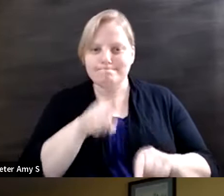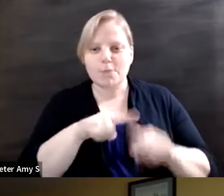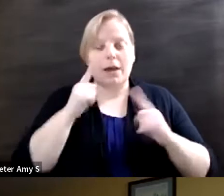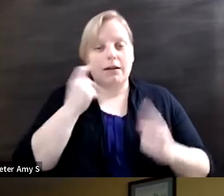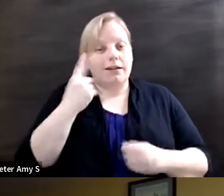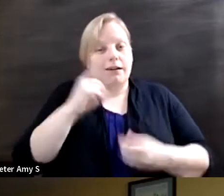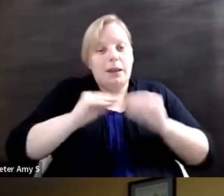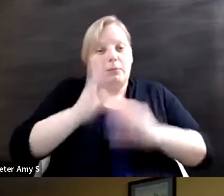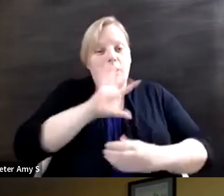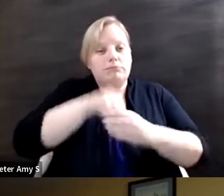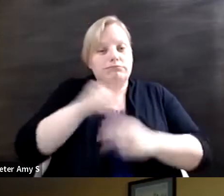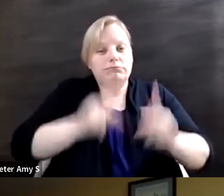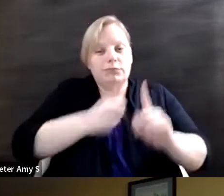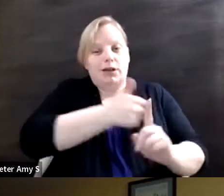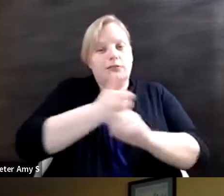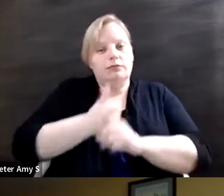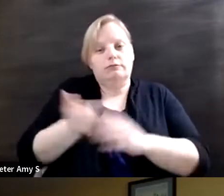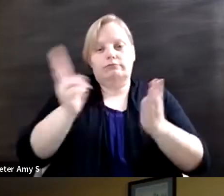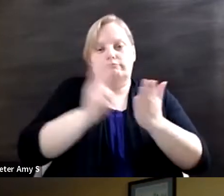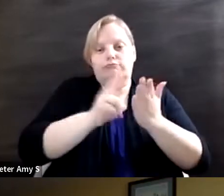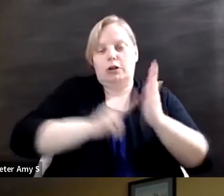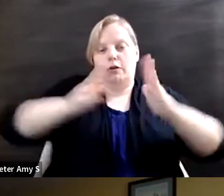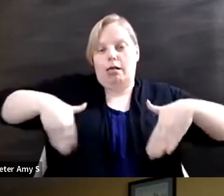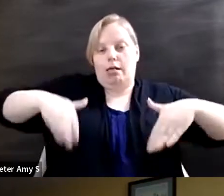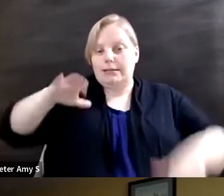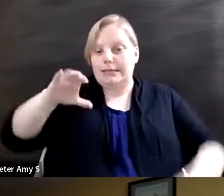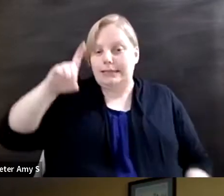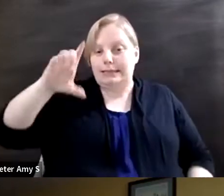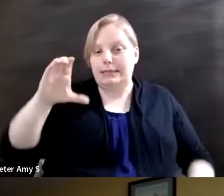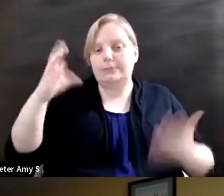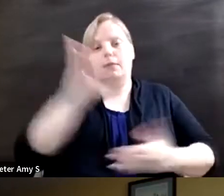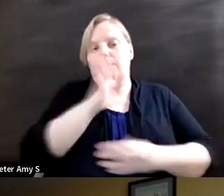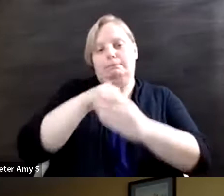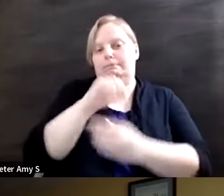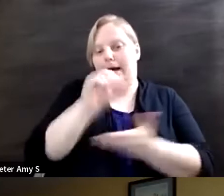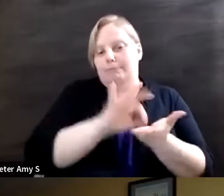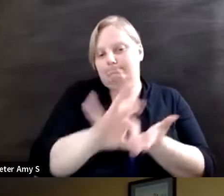include people who have not been registered with the CDC or are not always familiar with like